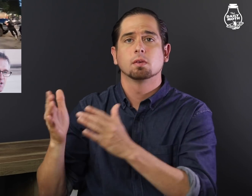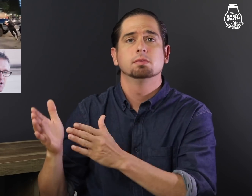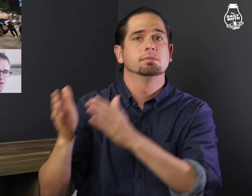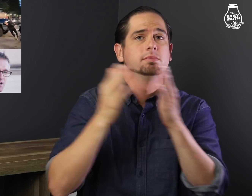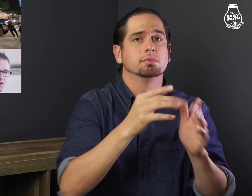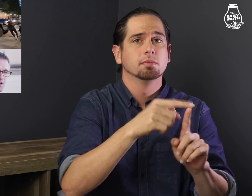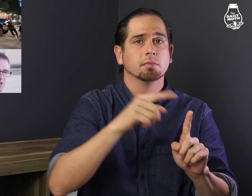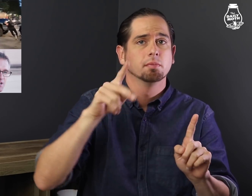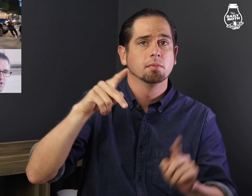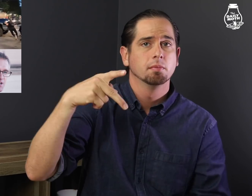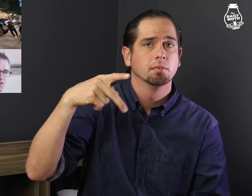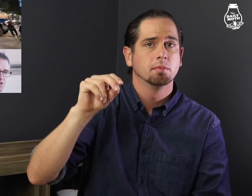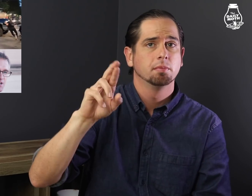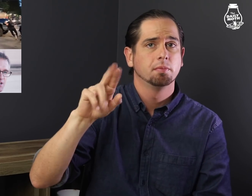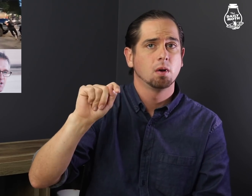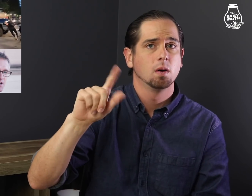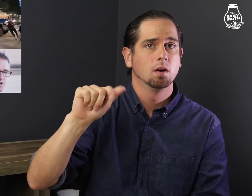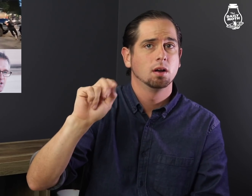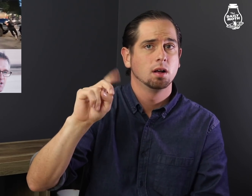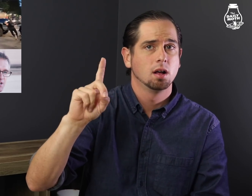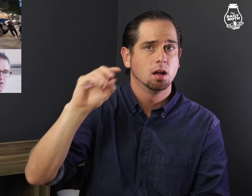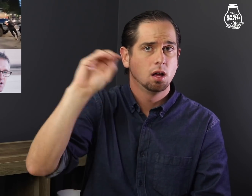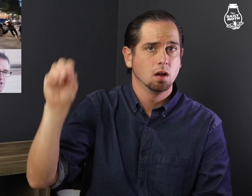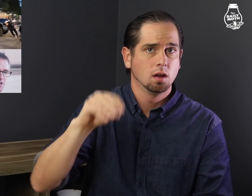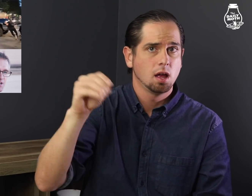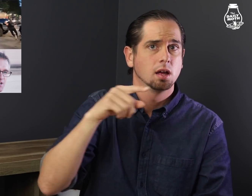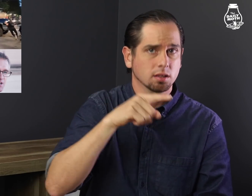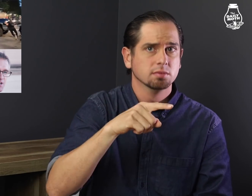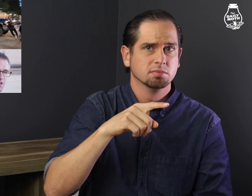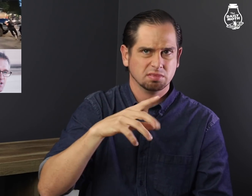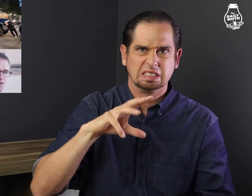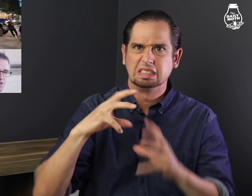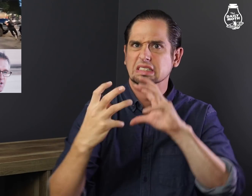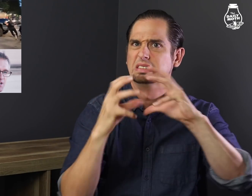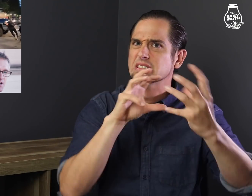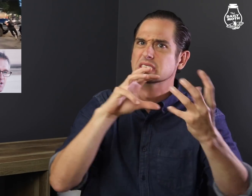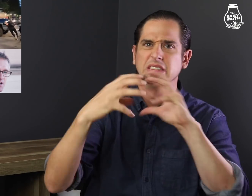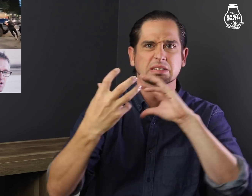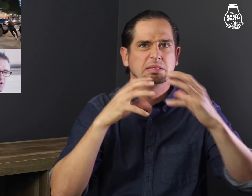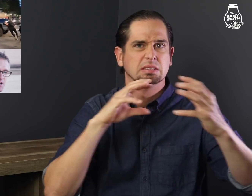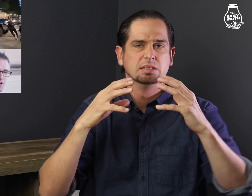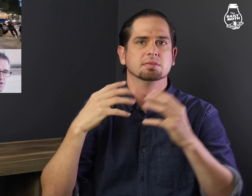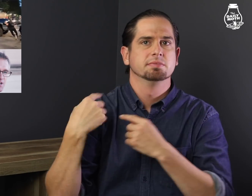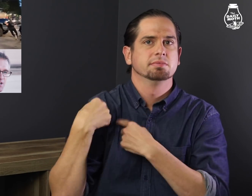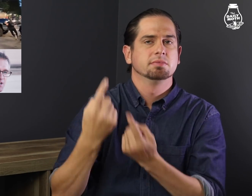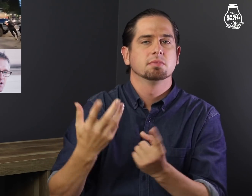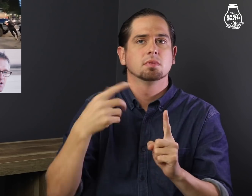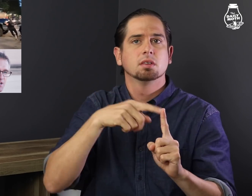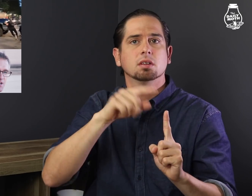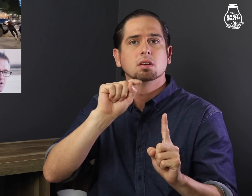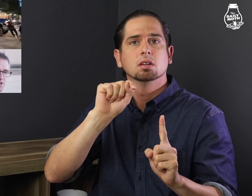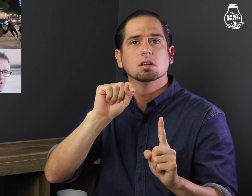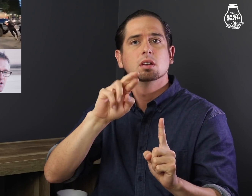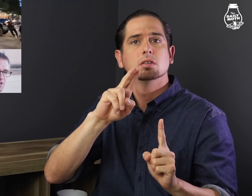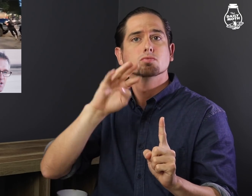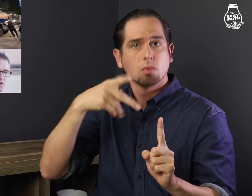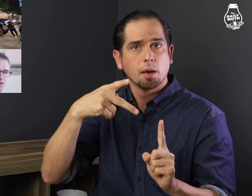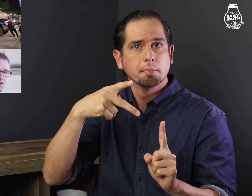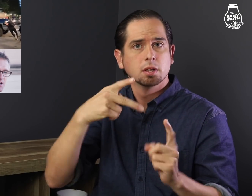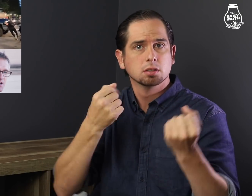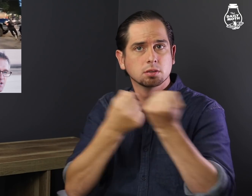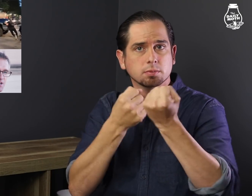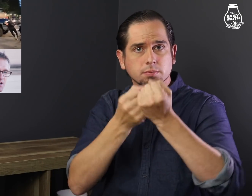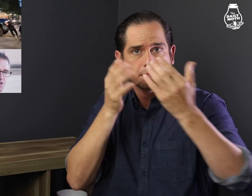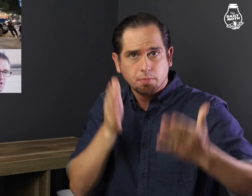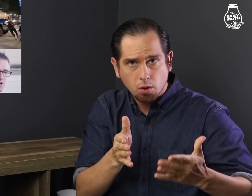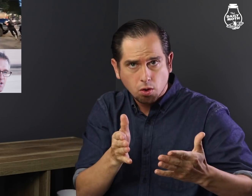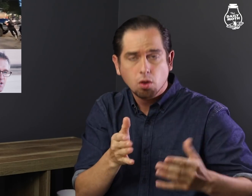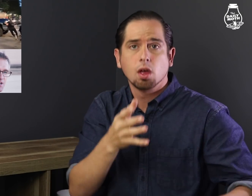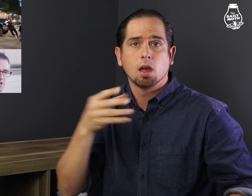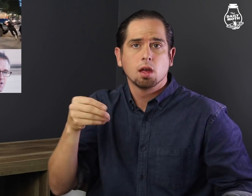In Portland, Oregon, there were clashes between Trump supporters